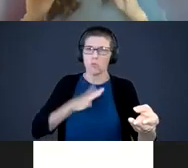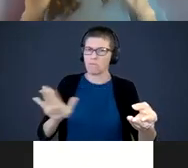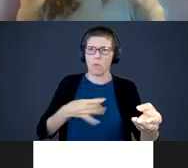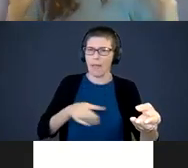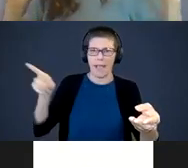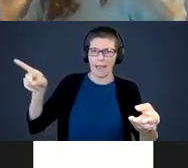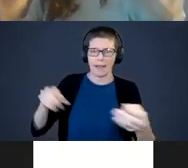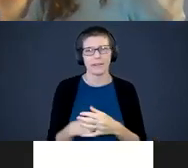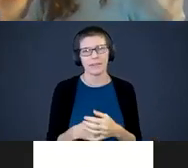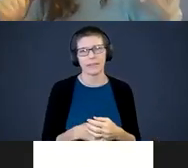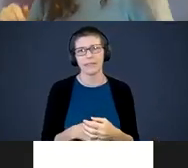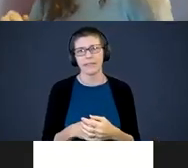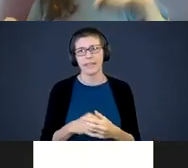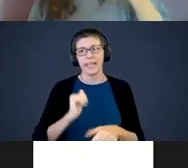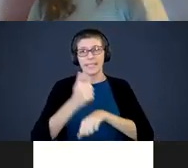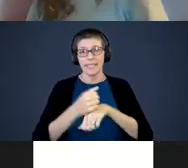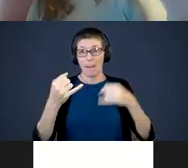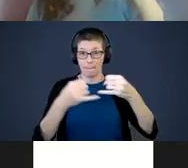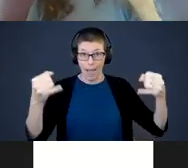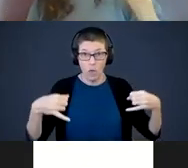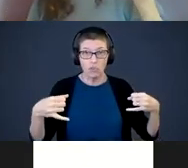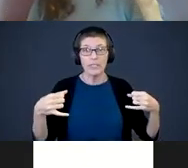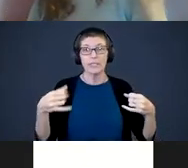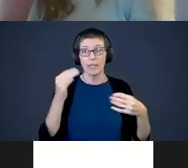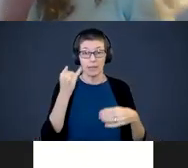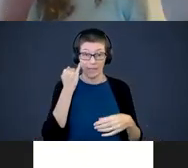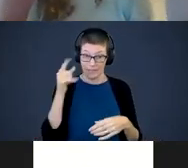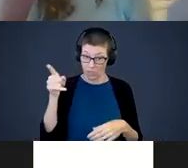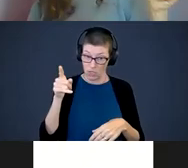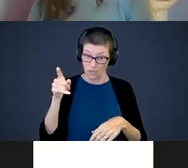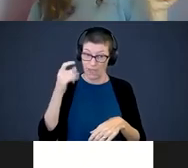Setting those boundaries and saying, "if you do that again, I'm taking the toy away".